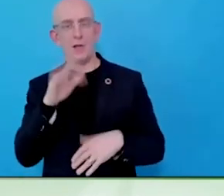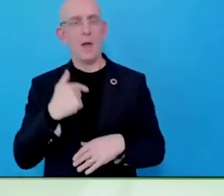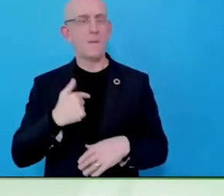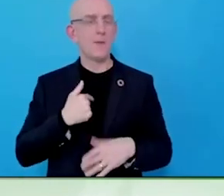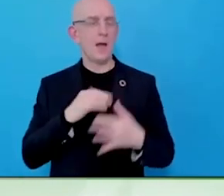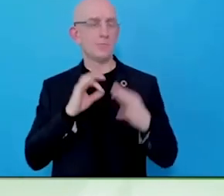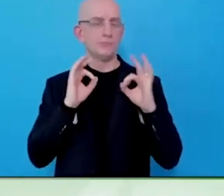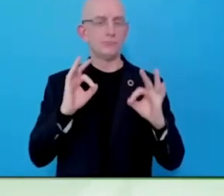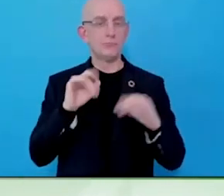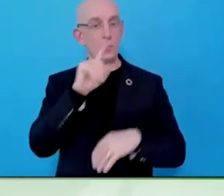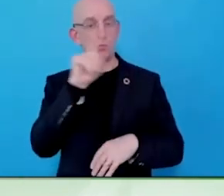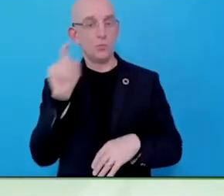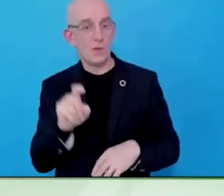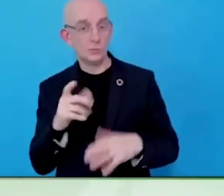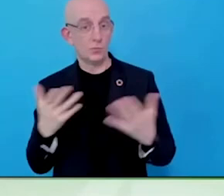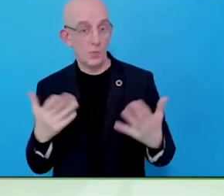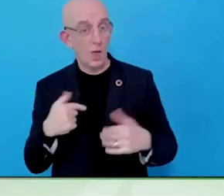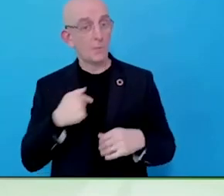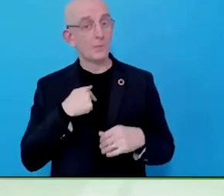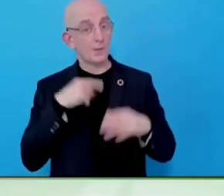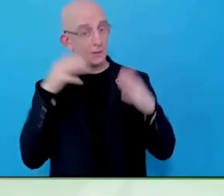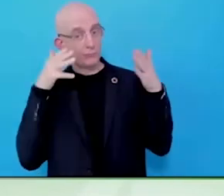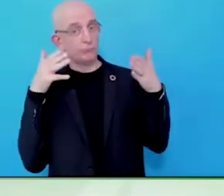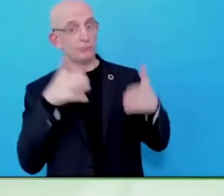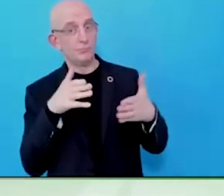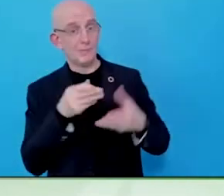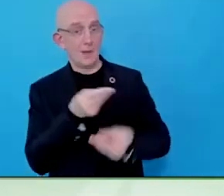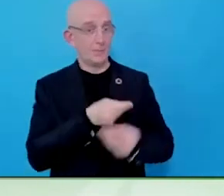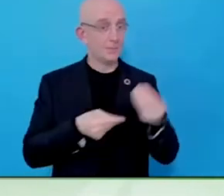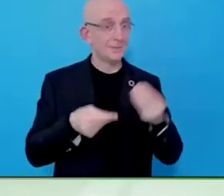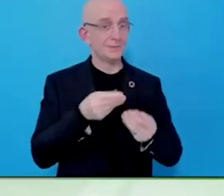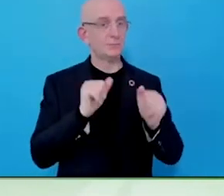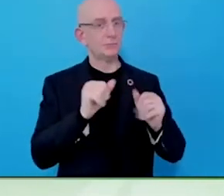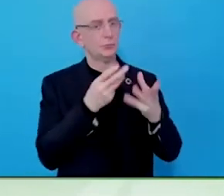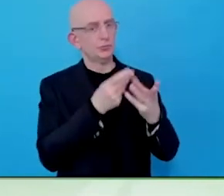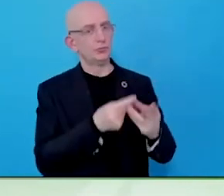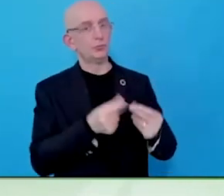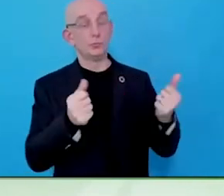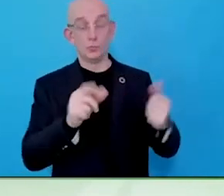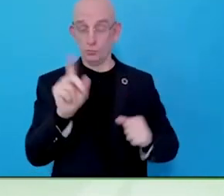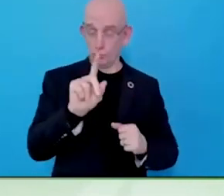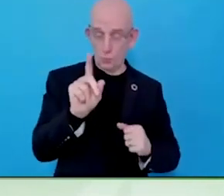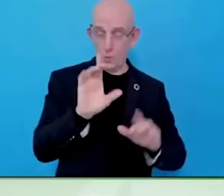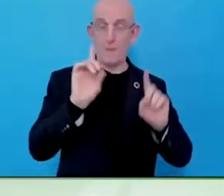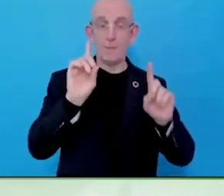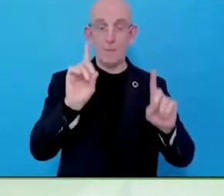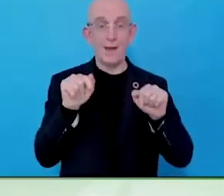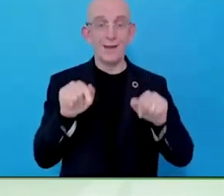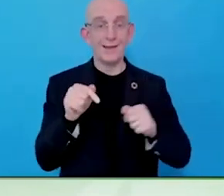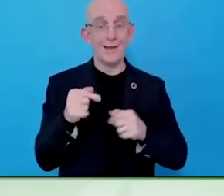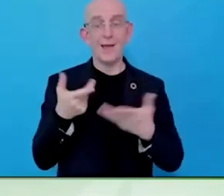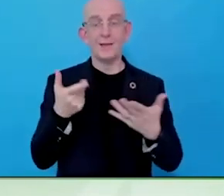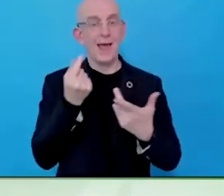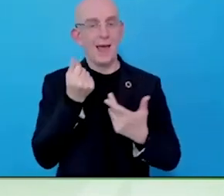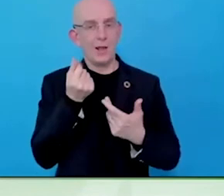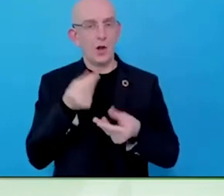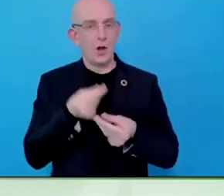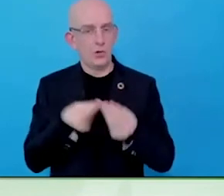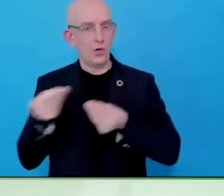any big breakthrough in terms of getting significantly most disabled people into work. At the moment, the system is trying to help disabled people to